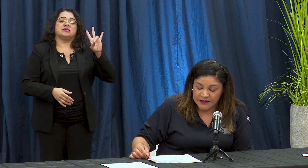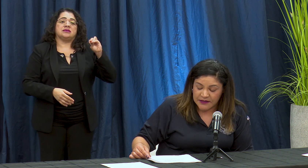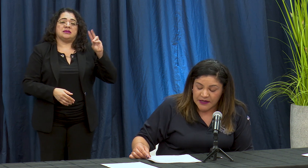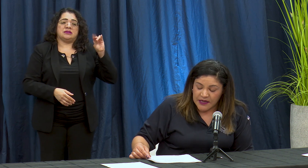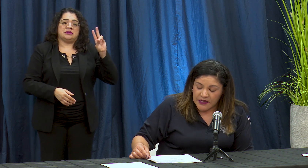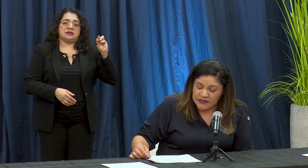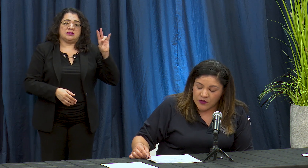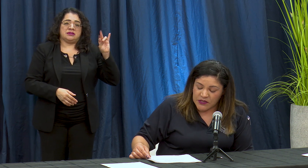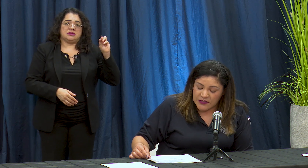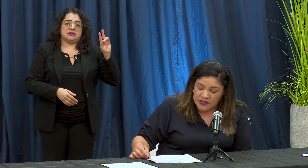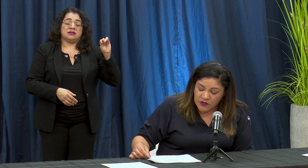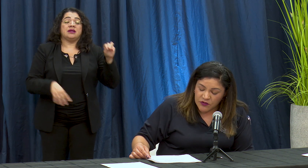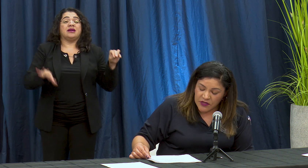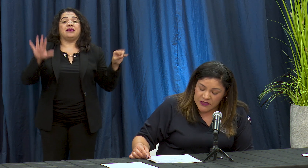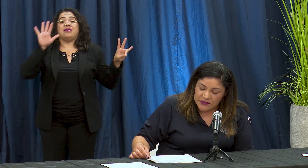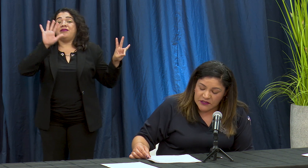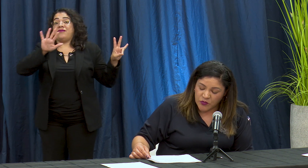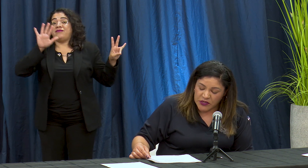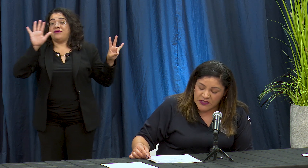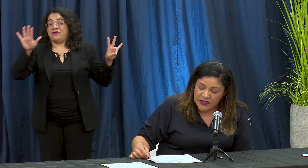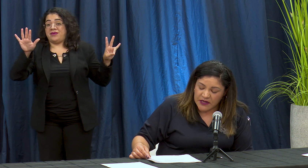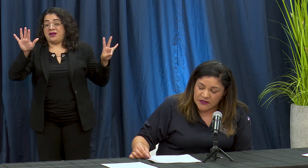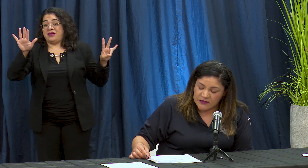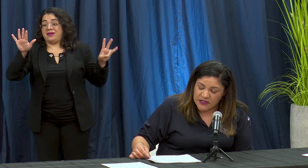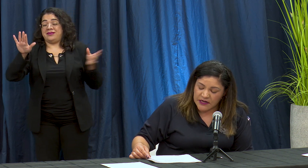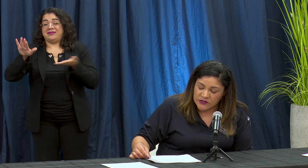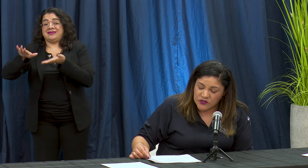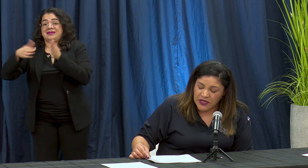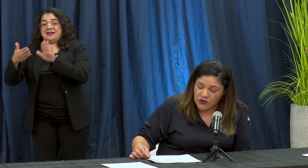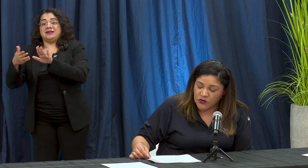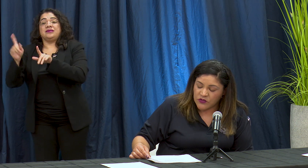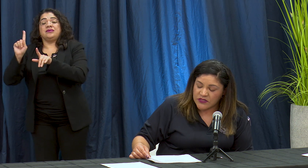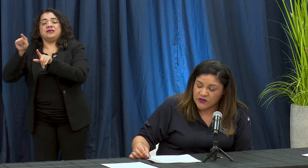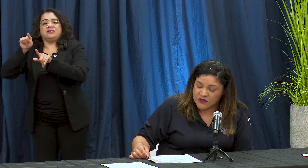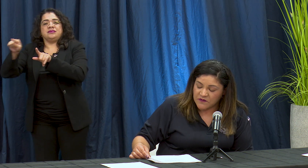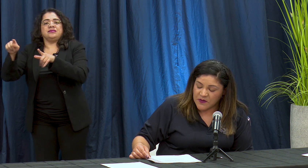cincuenta Y Cinco de estas muerte anciano sushi odd okano Centro center